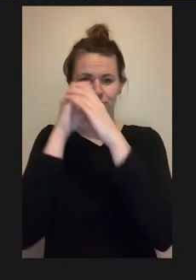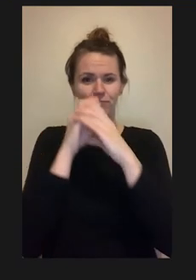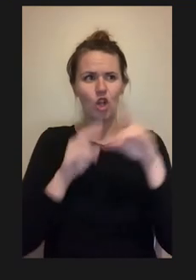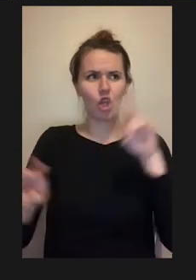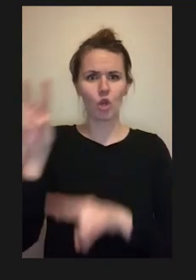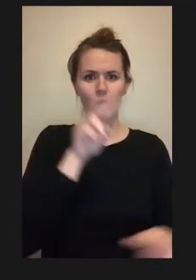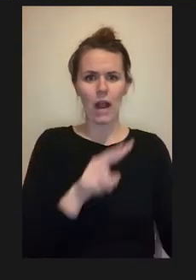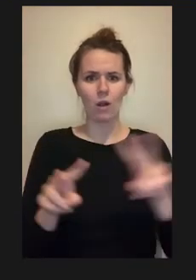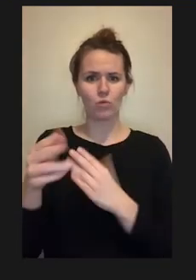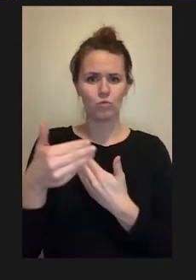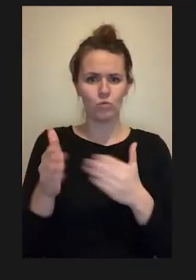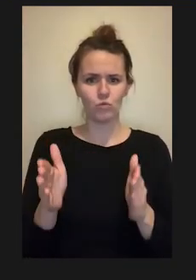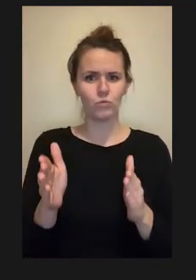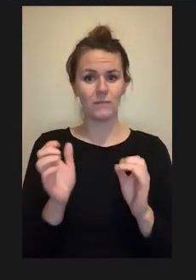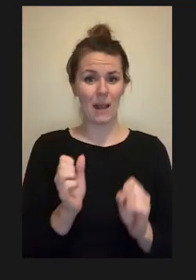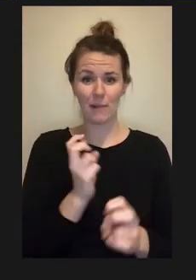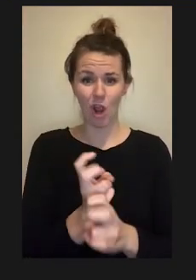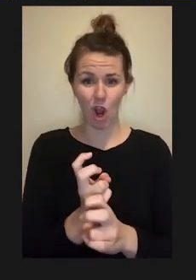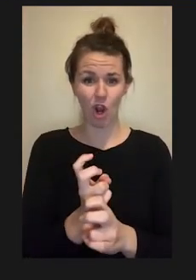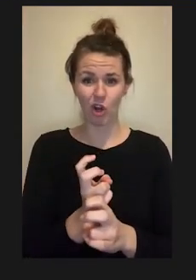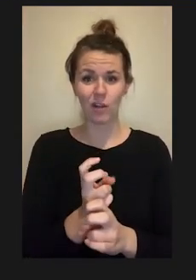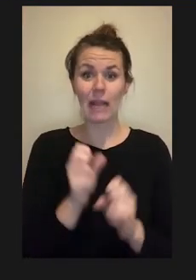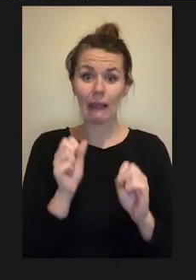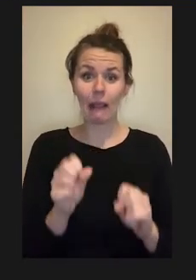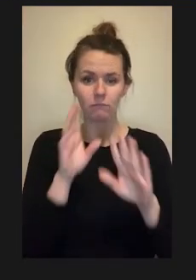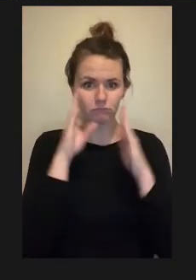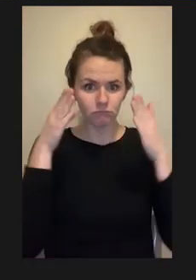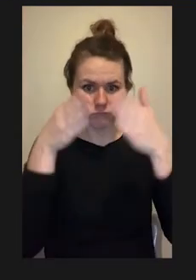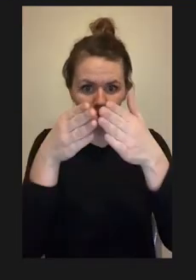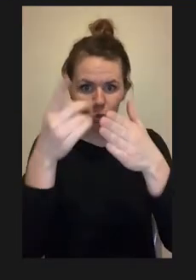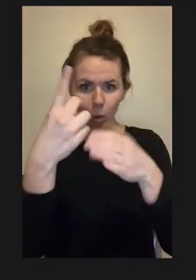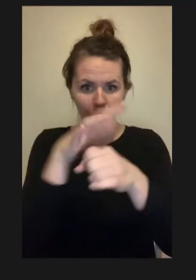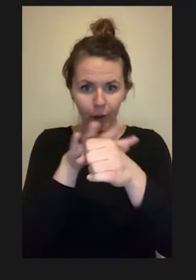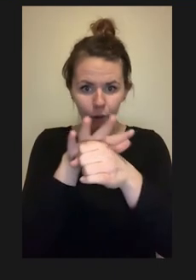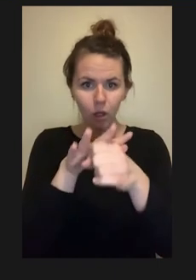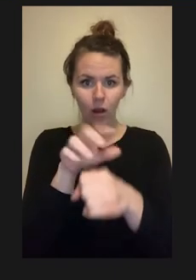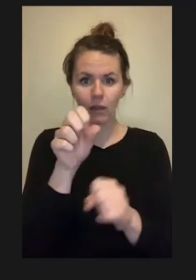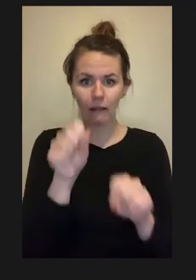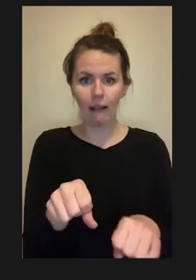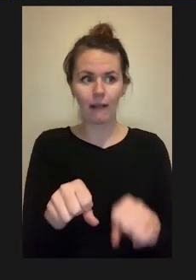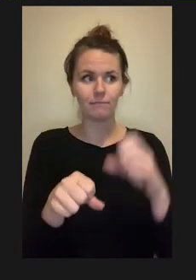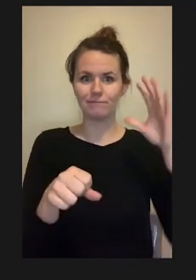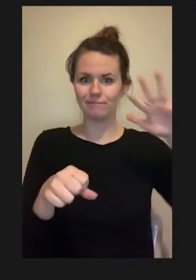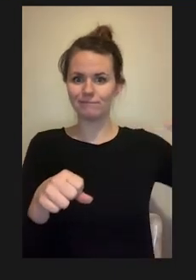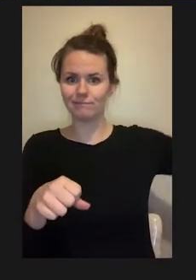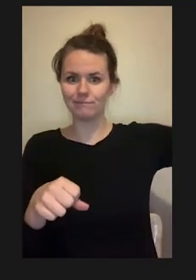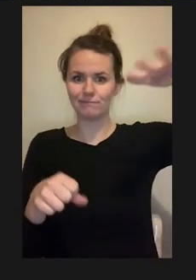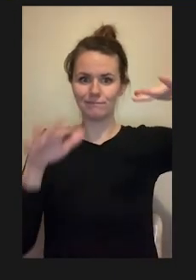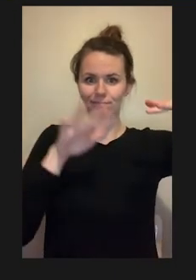is very difficult for ; although they can focus on one area, anything outside their field of view